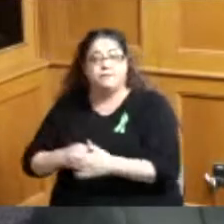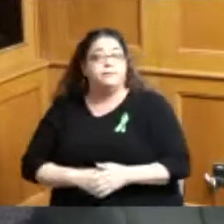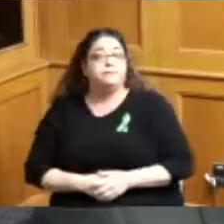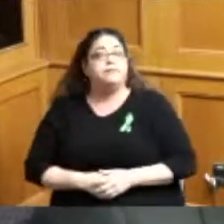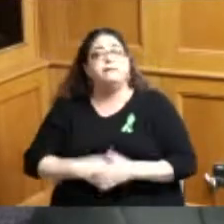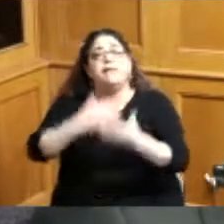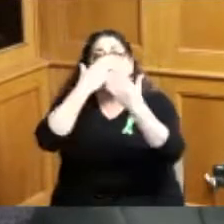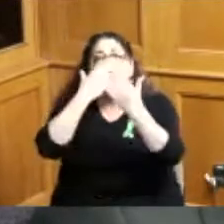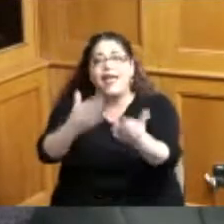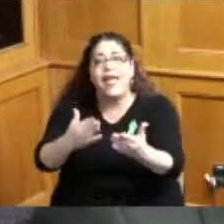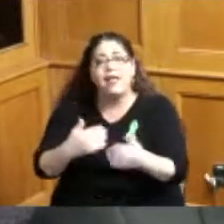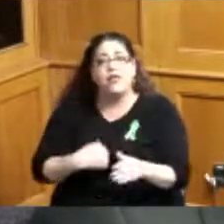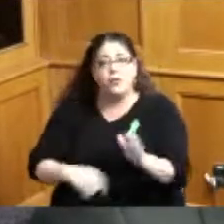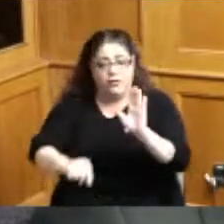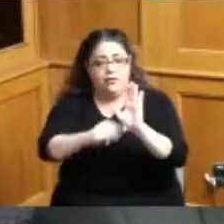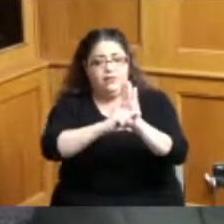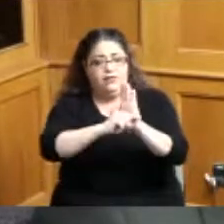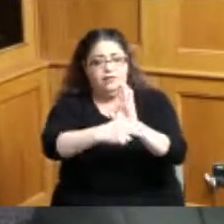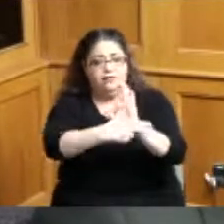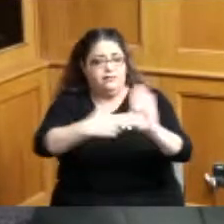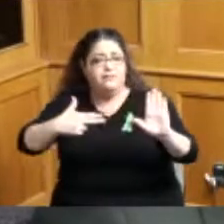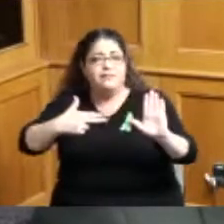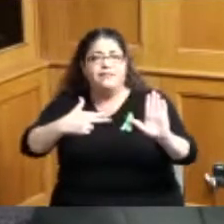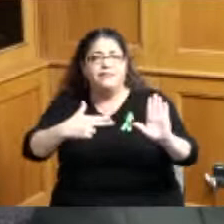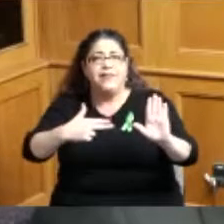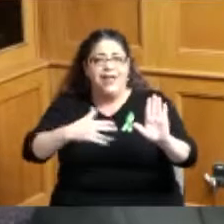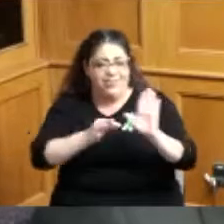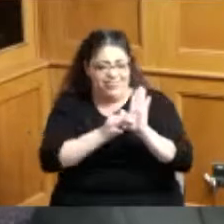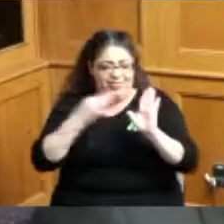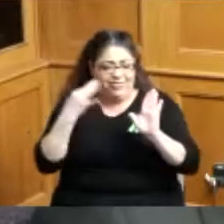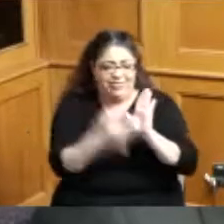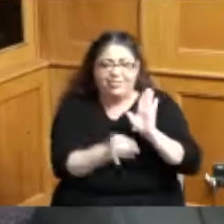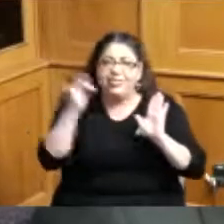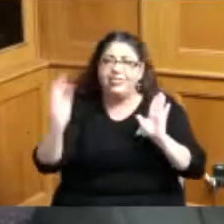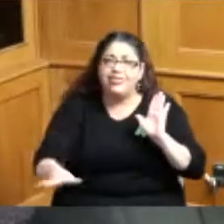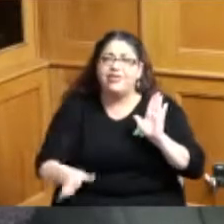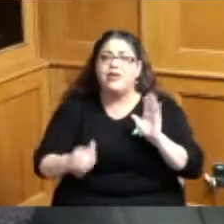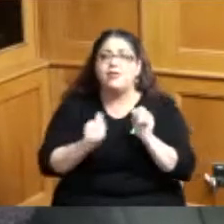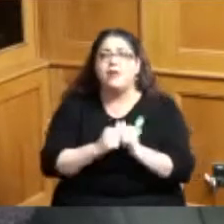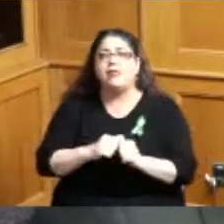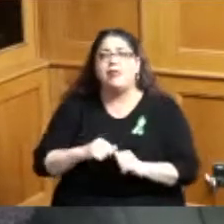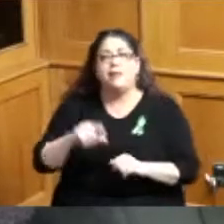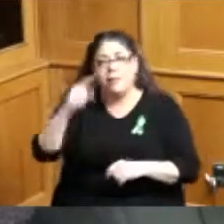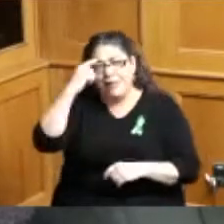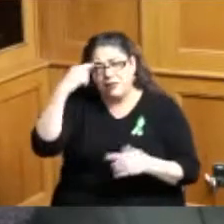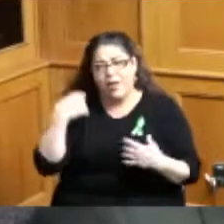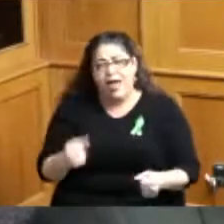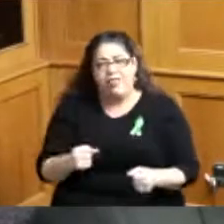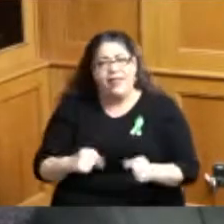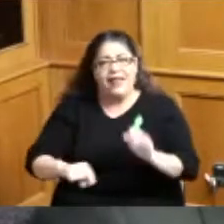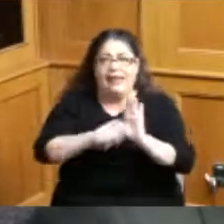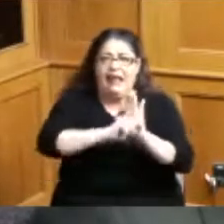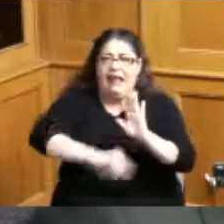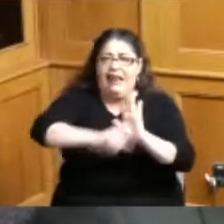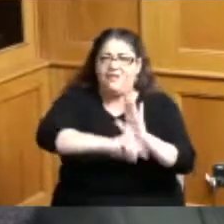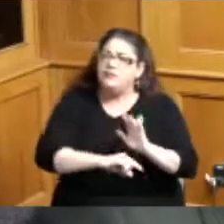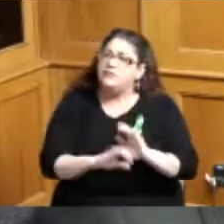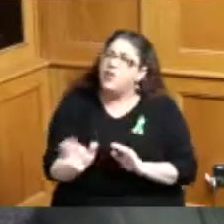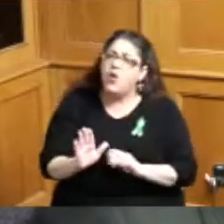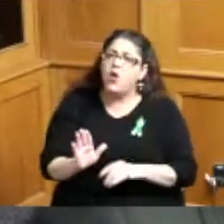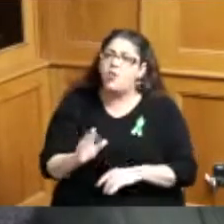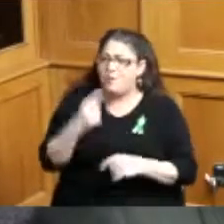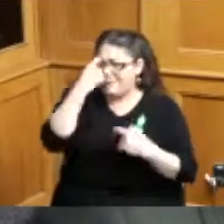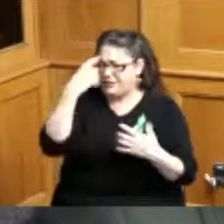remove stigma that still exists related to mental health so that young people and adults feel that